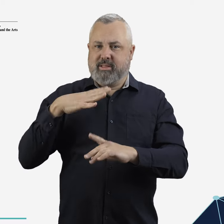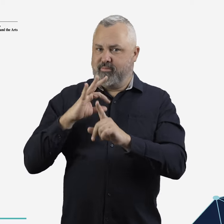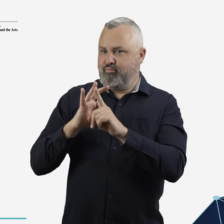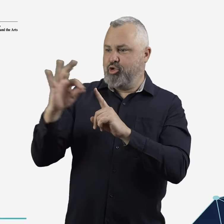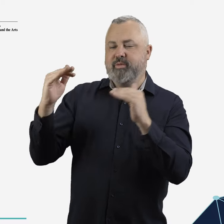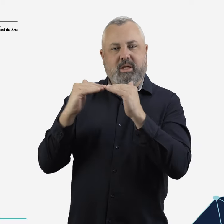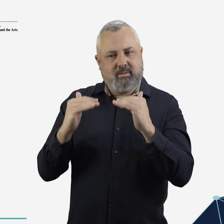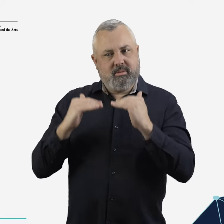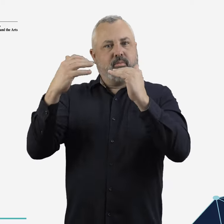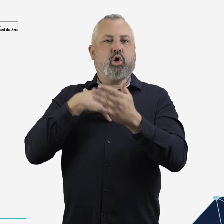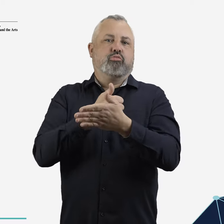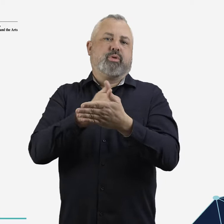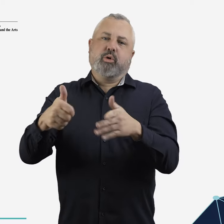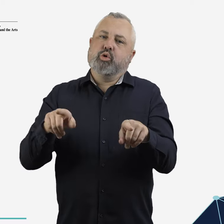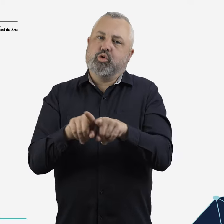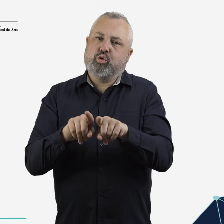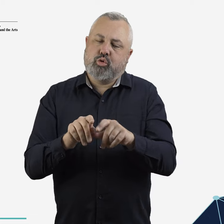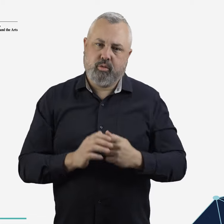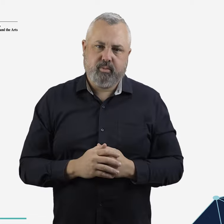accountable for improving its performance and reliability.